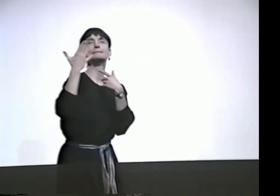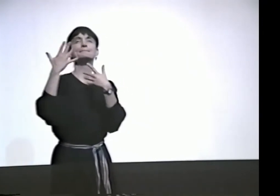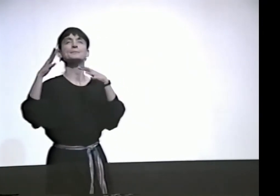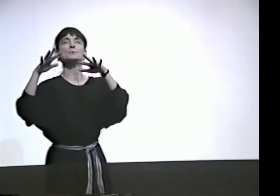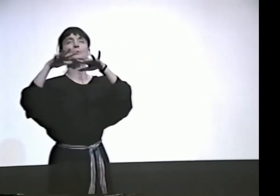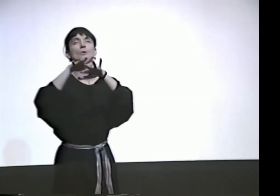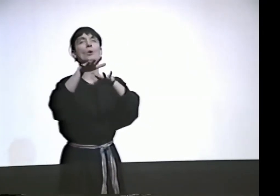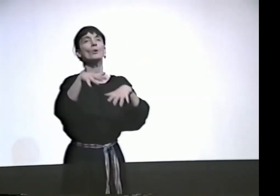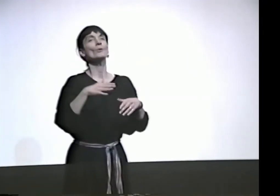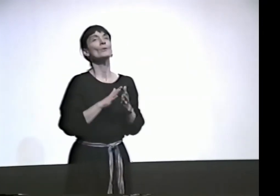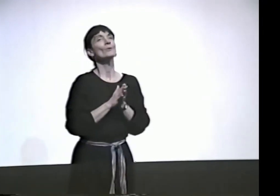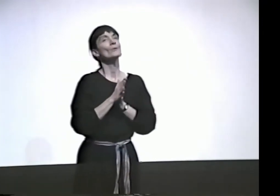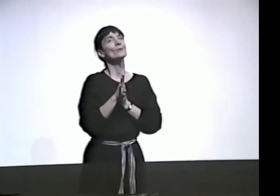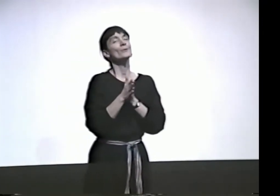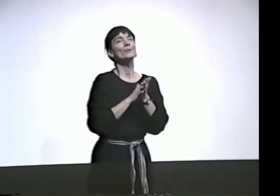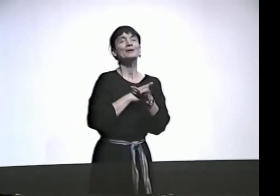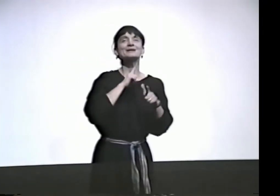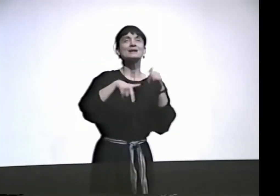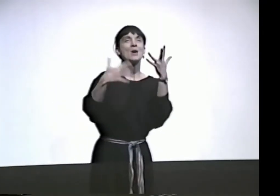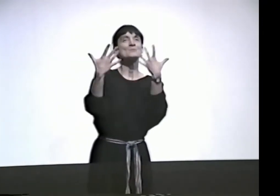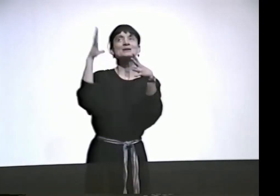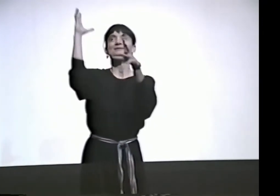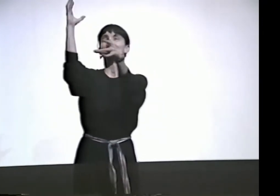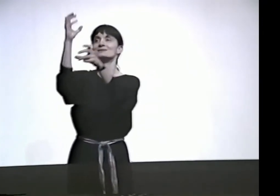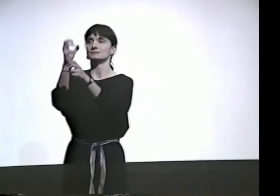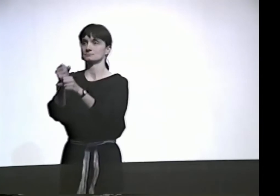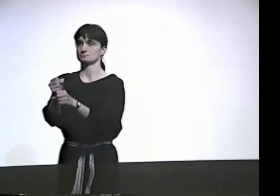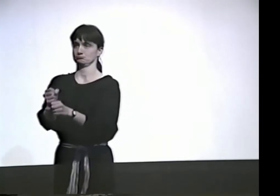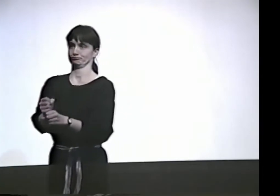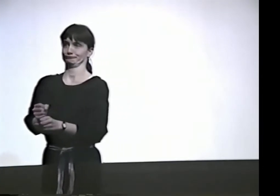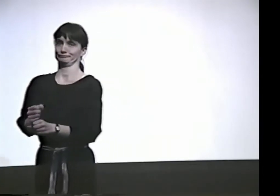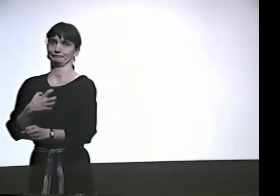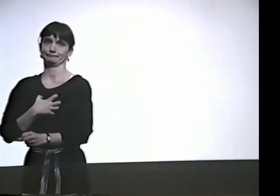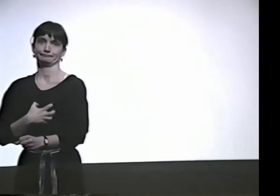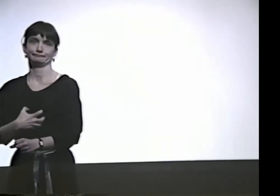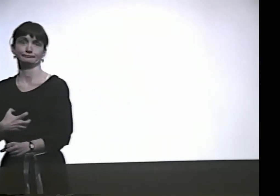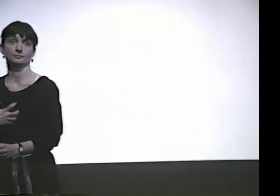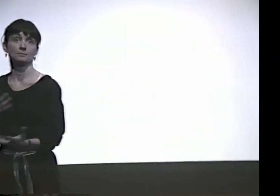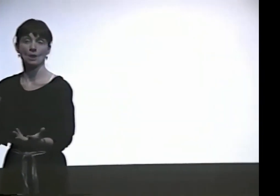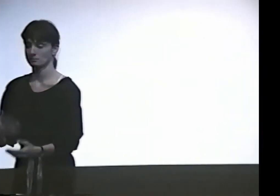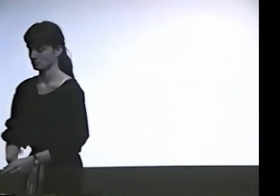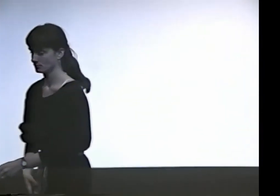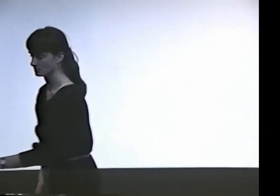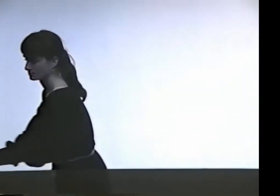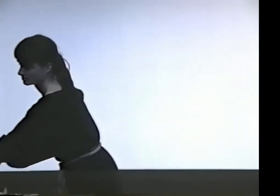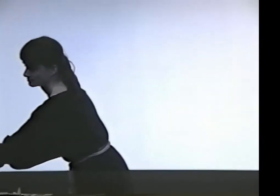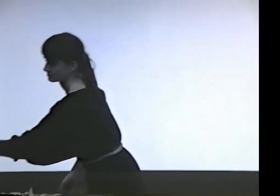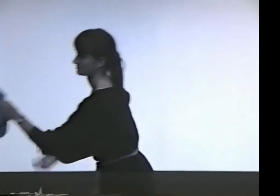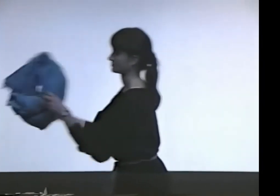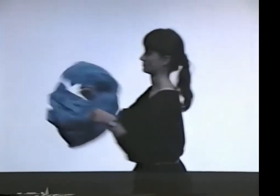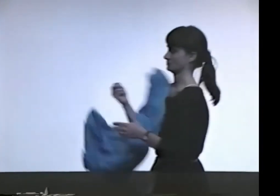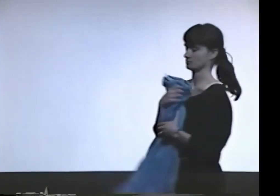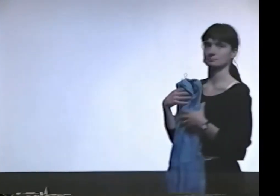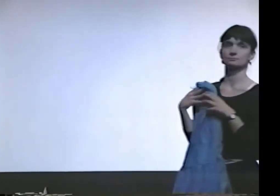GREEN AND BLUE. OH, I COULDN'T WAIT TO GET IT. I WAS SO DISGUSTED WHEN I FOUND IT.